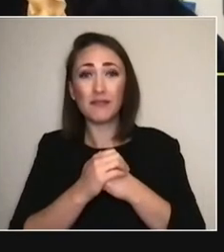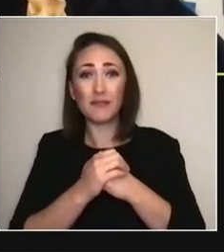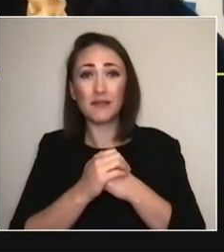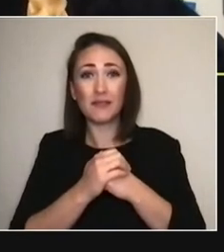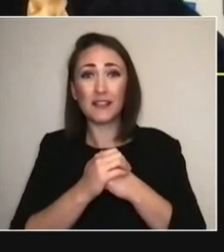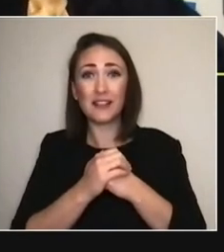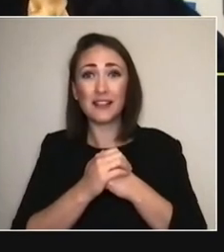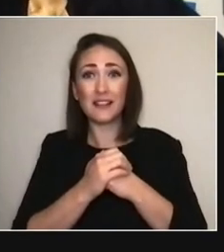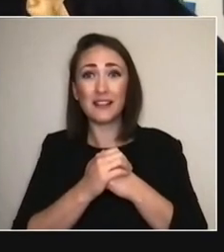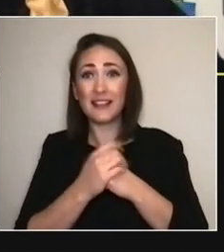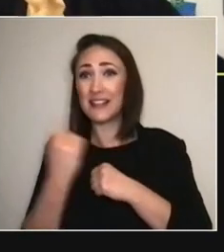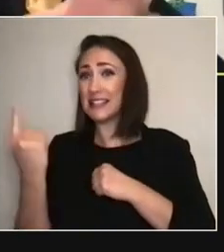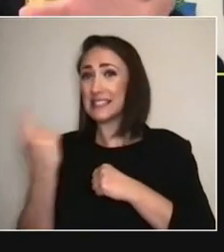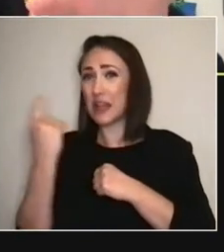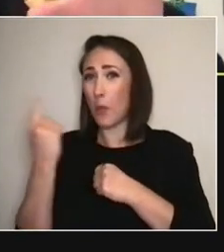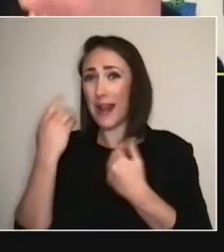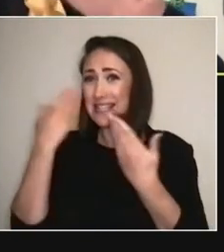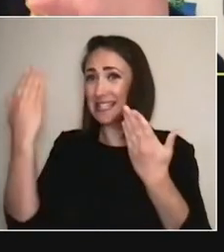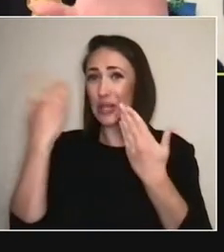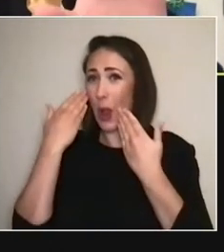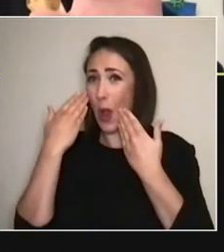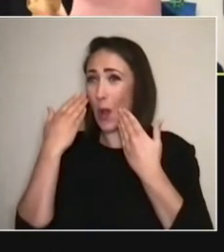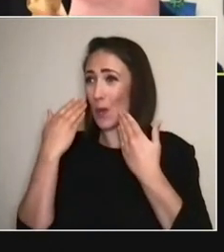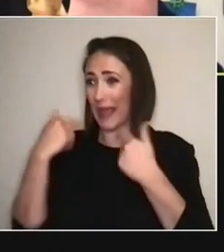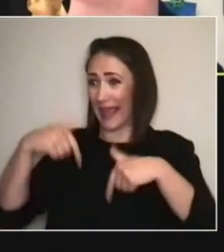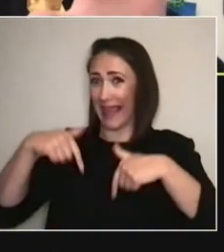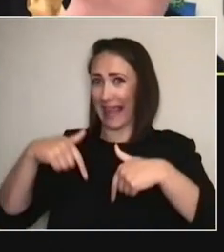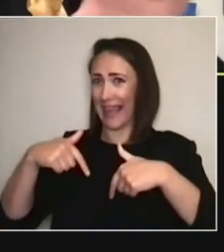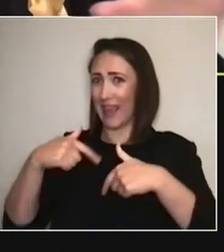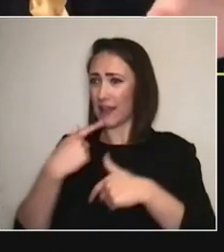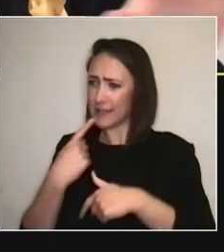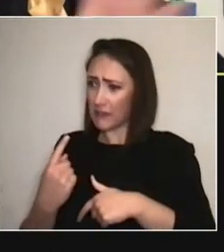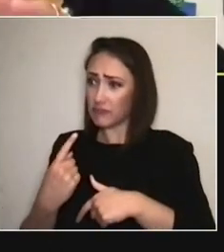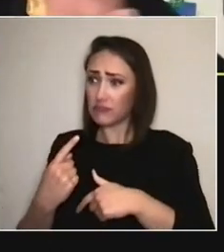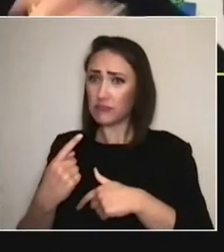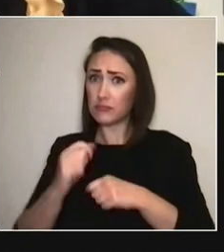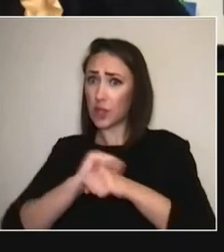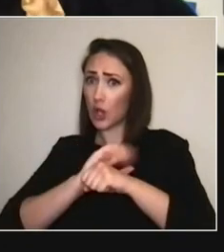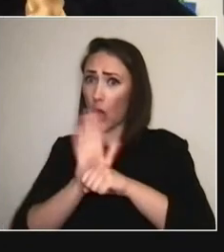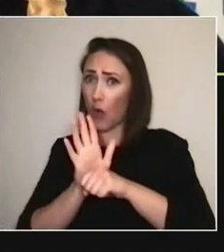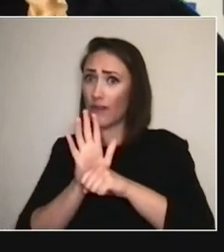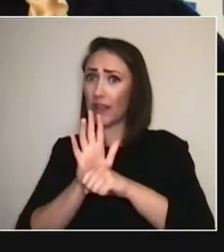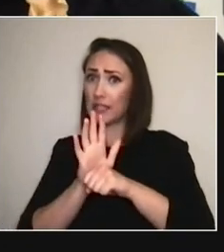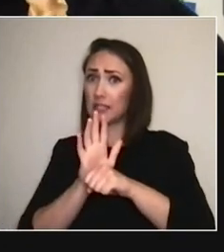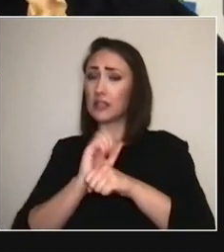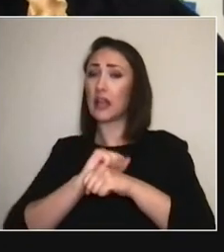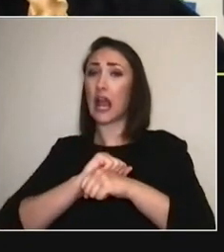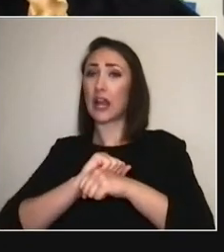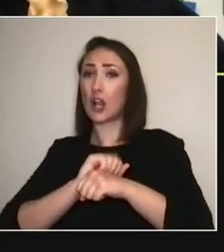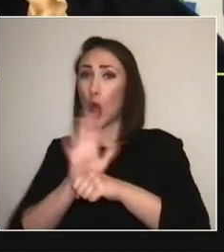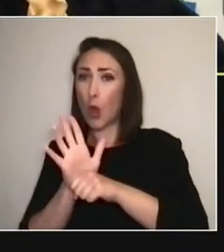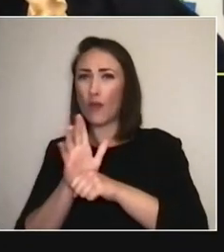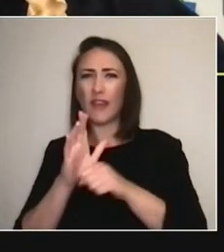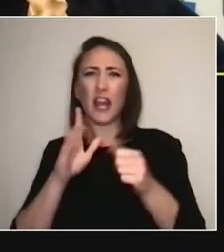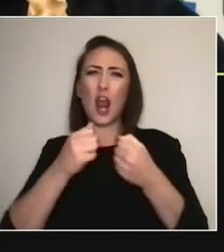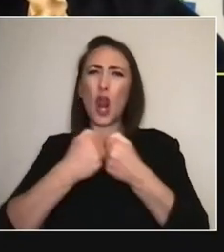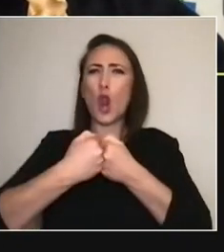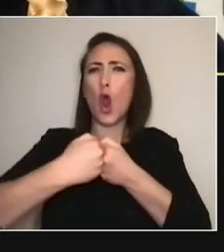when they were talking to someone else overseas. I think that perception of COVID and long COVID is very different here.